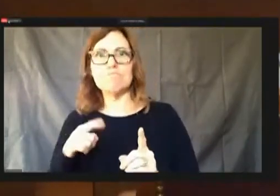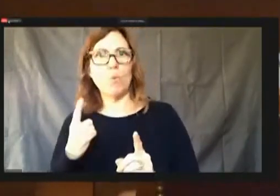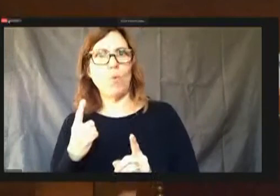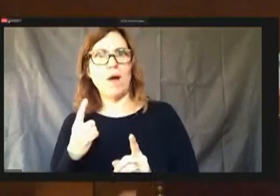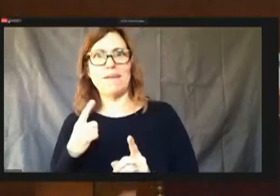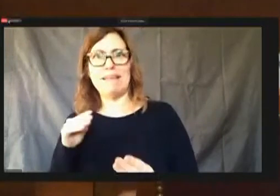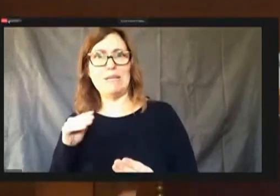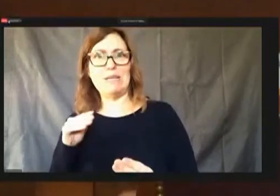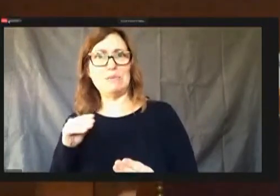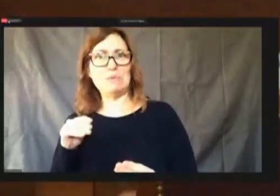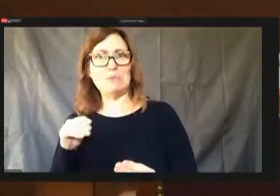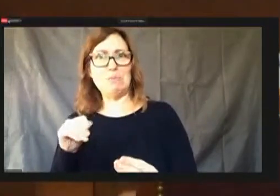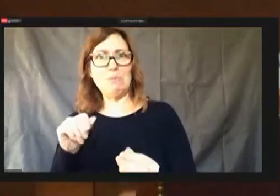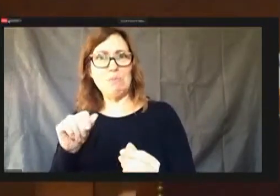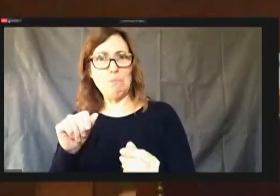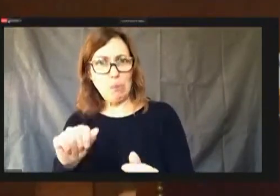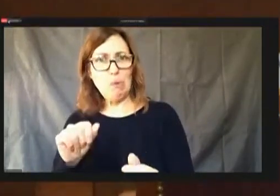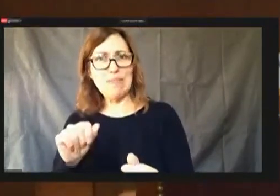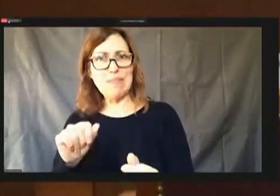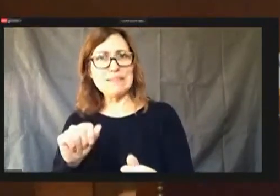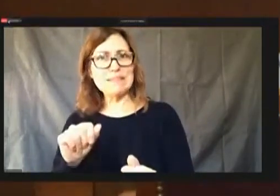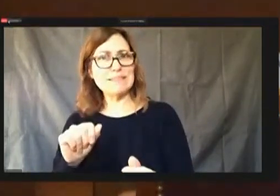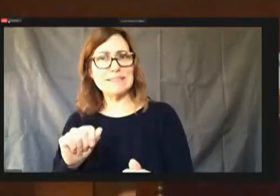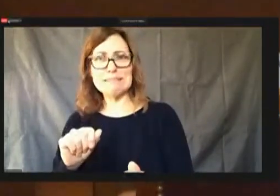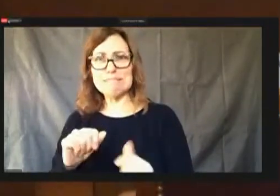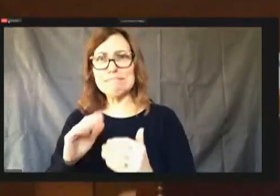controversial processes we've ever had.